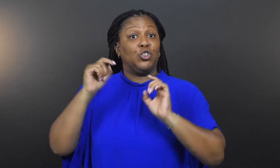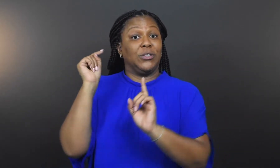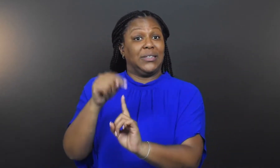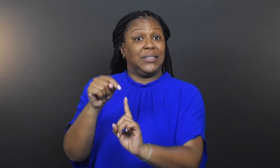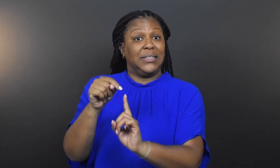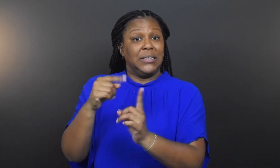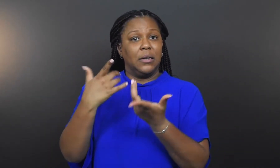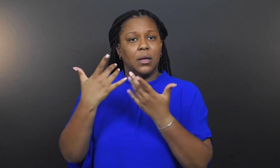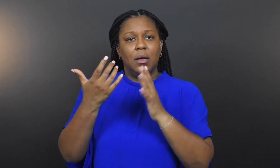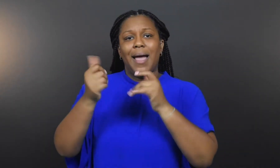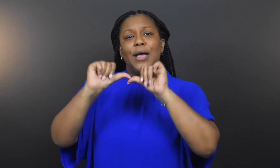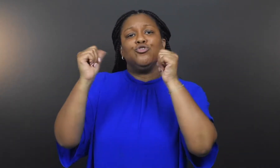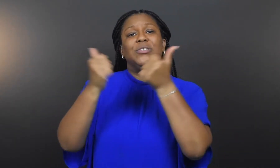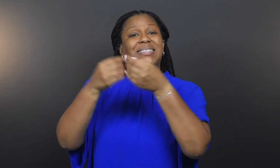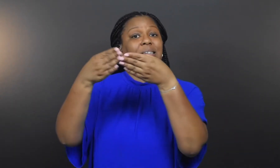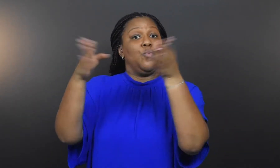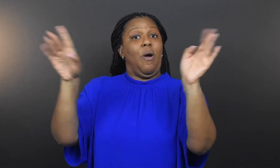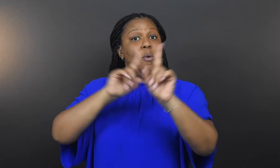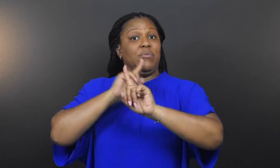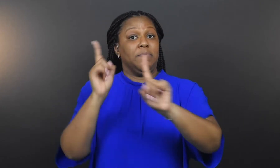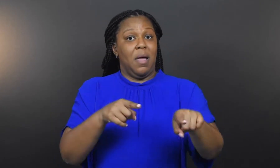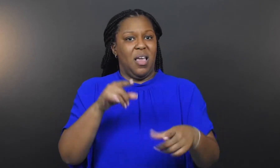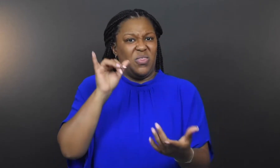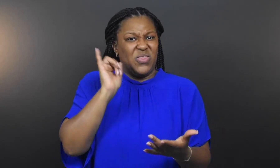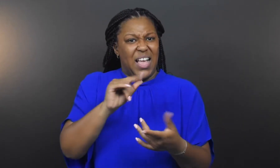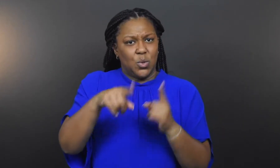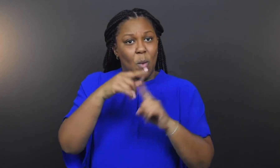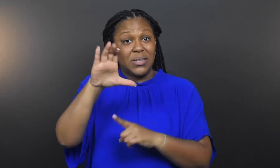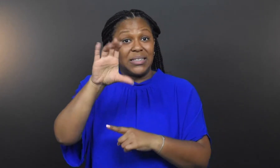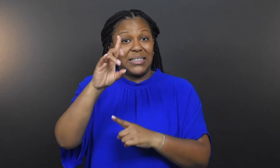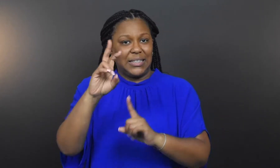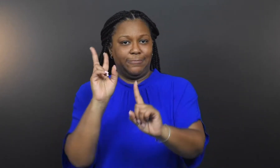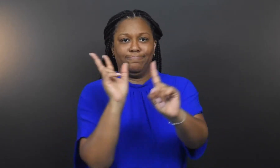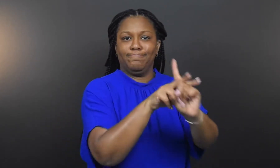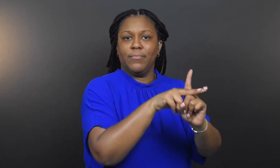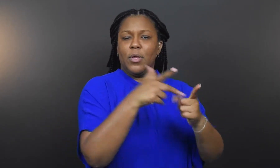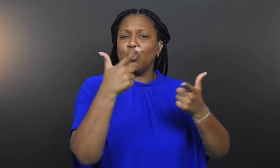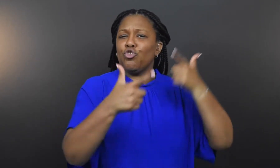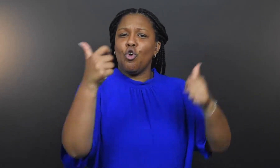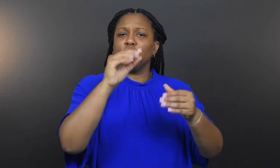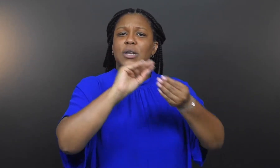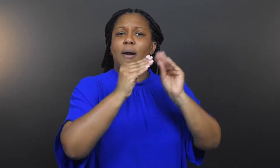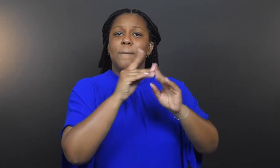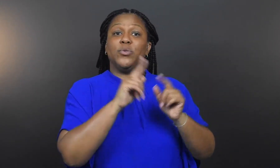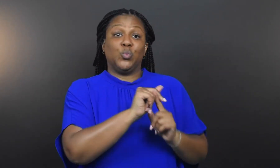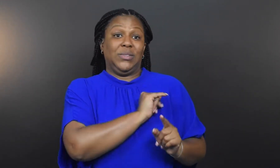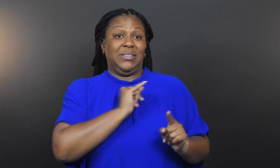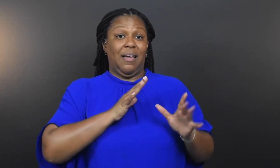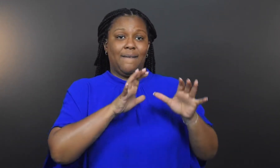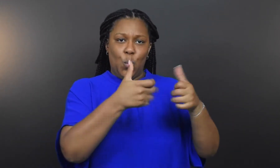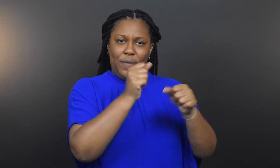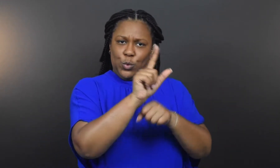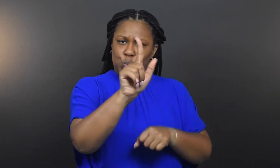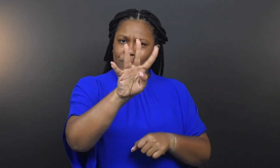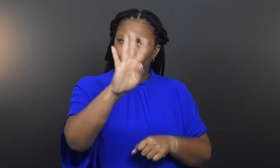for critical emergencies. Considered an “agency-wide” response, this is when CDC assigns the largest number